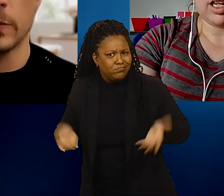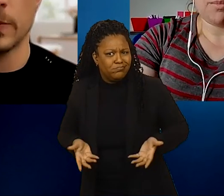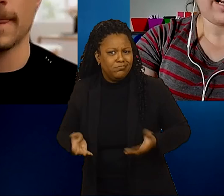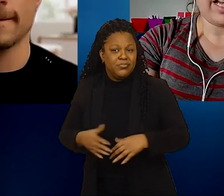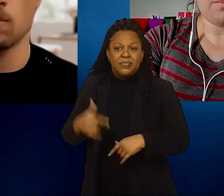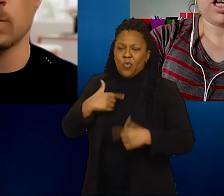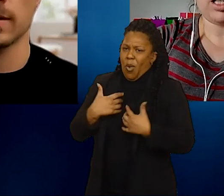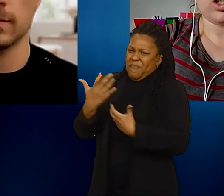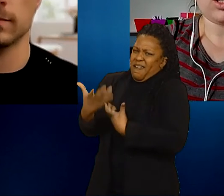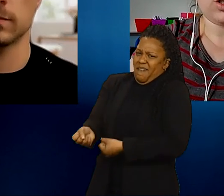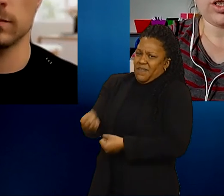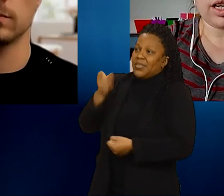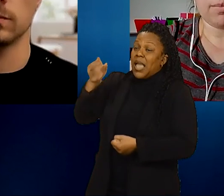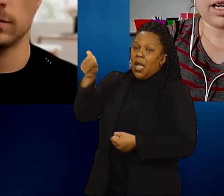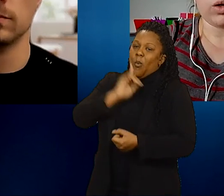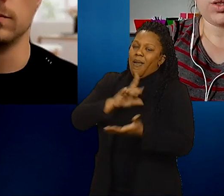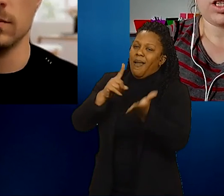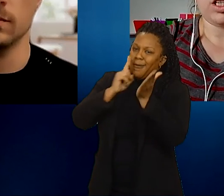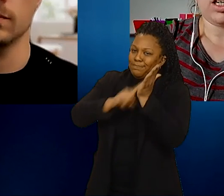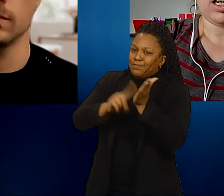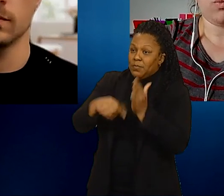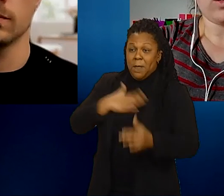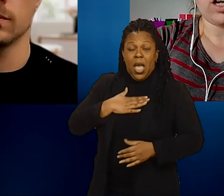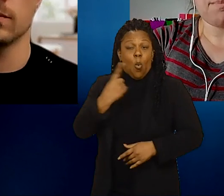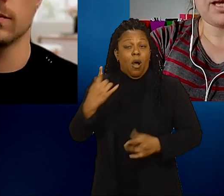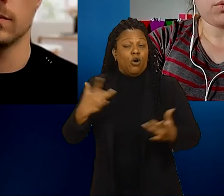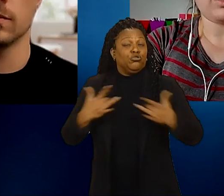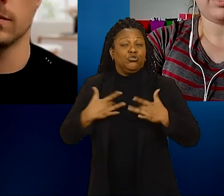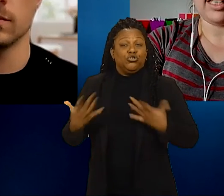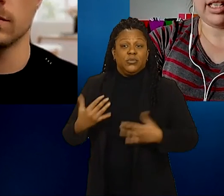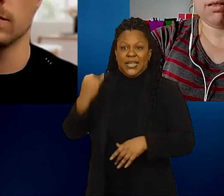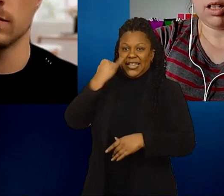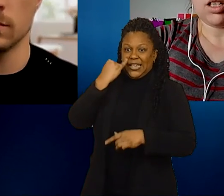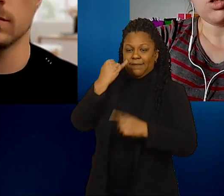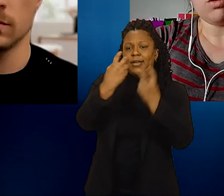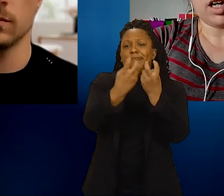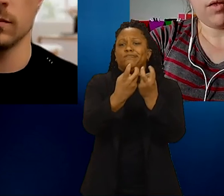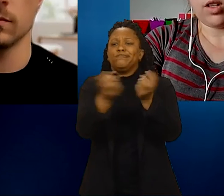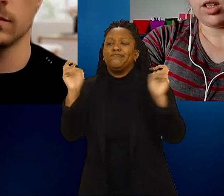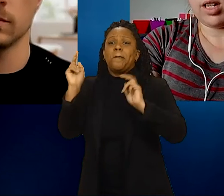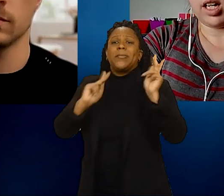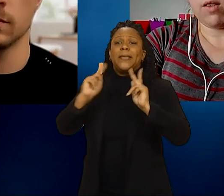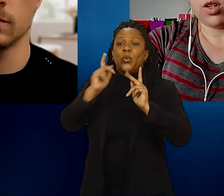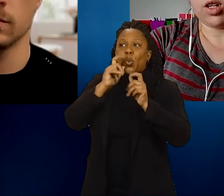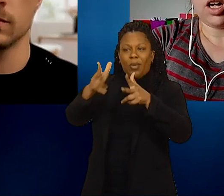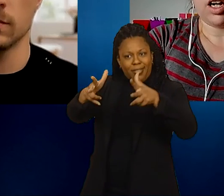but I am a little concerned about whether or not people will listen to our Governor and Lieutenant Governor